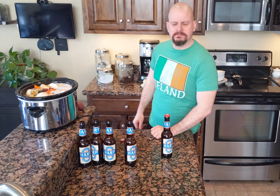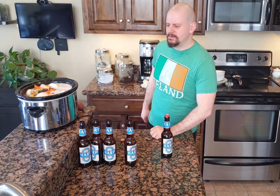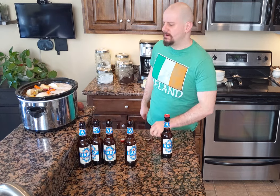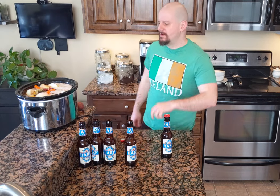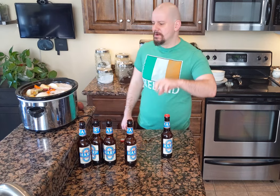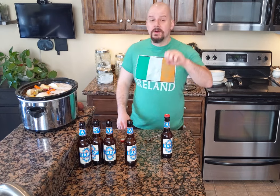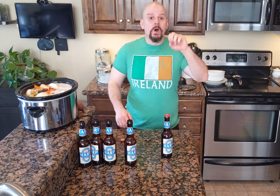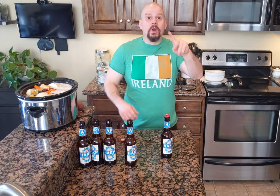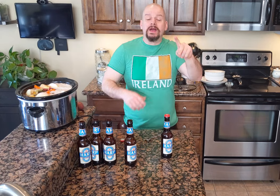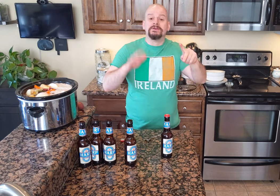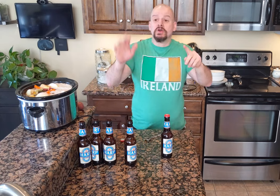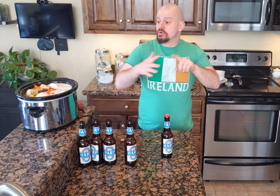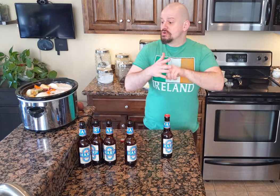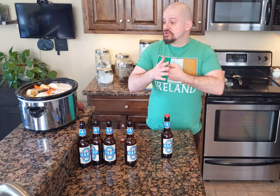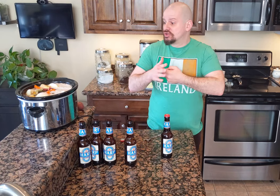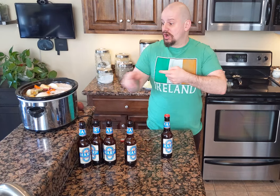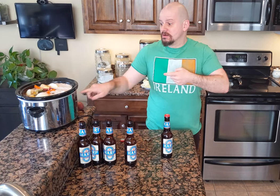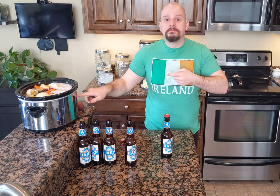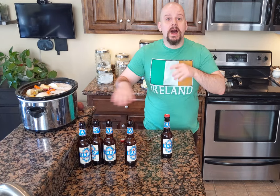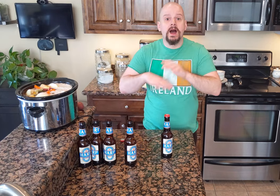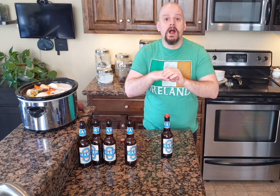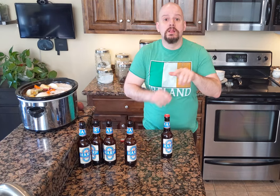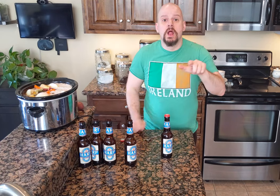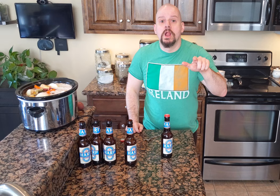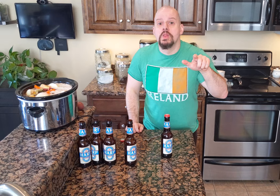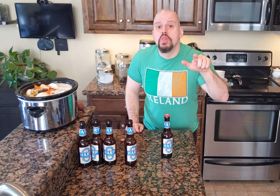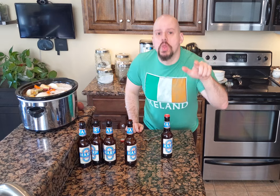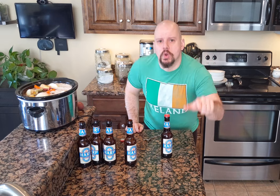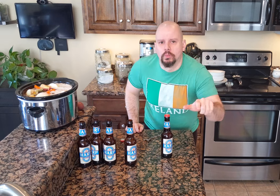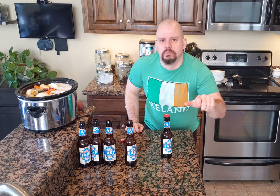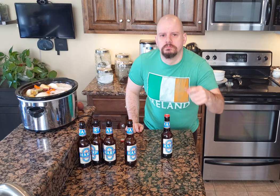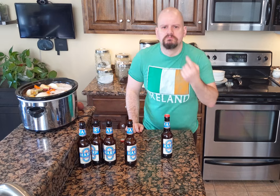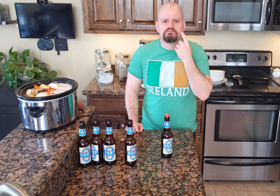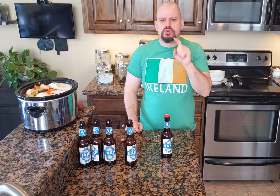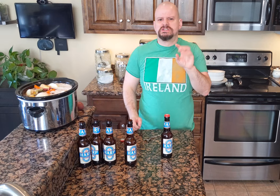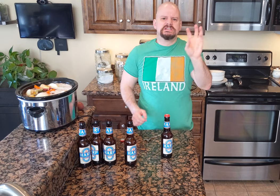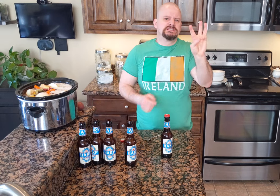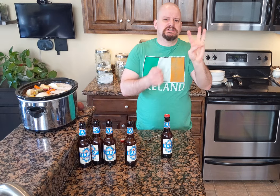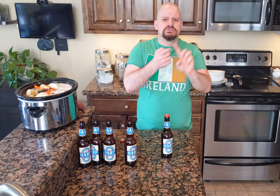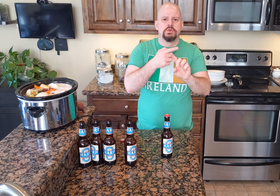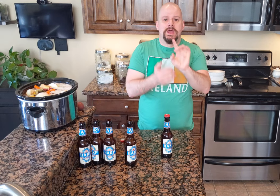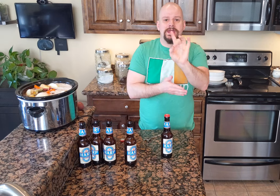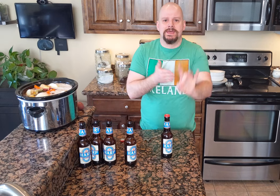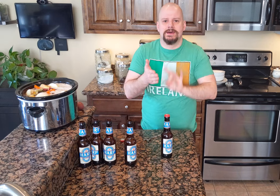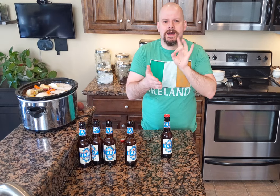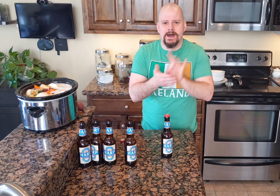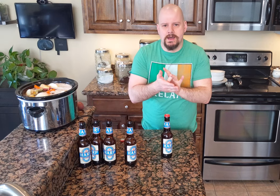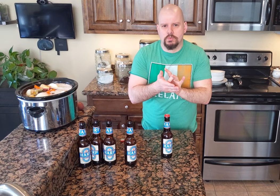OK, Let's start on low for six to eight hours.